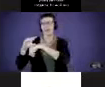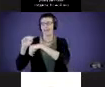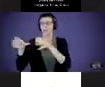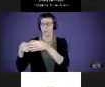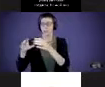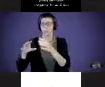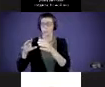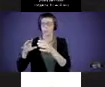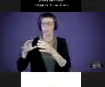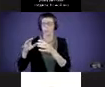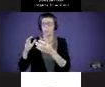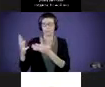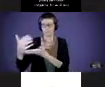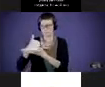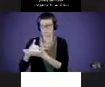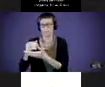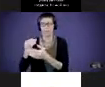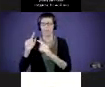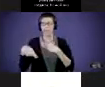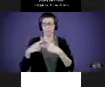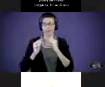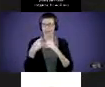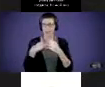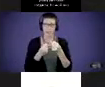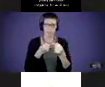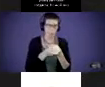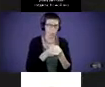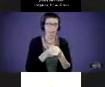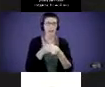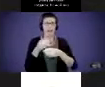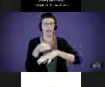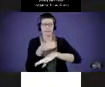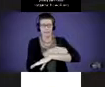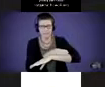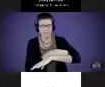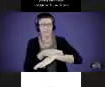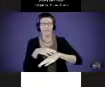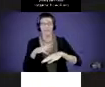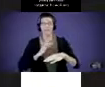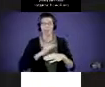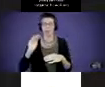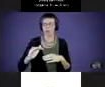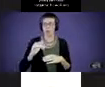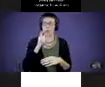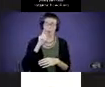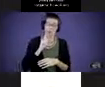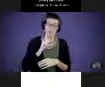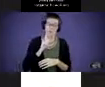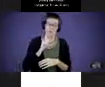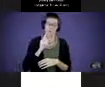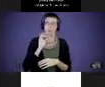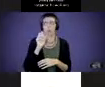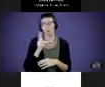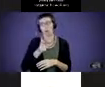do we support and enhance the development of our child who's deaf and deaf or hard of hearing or